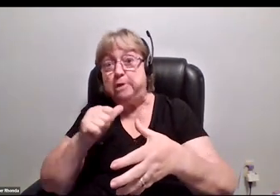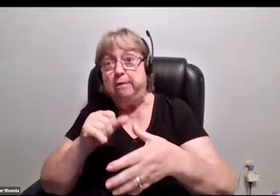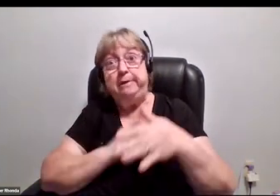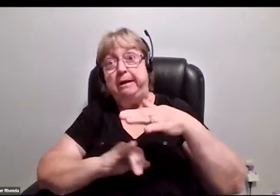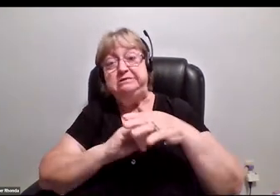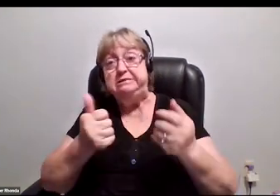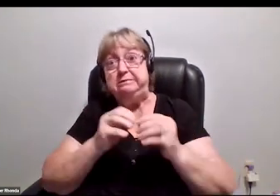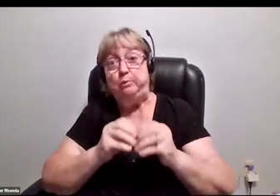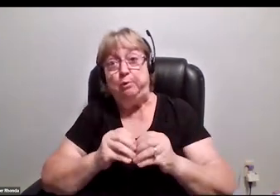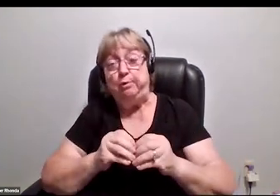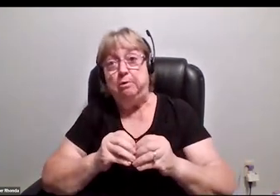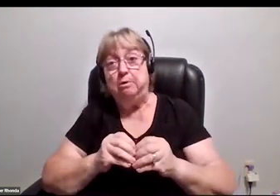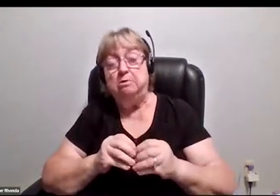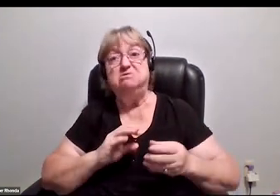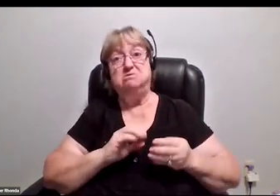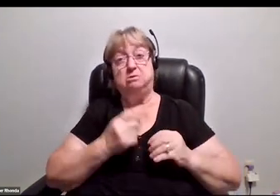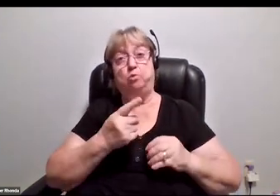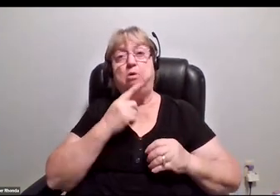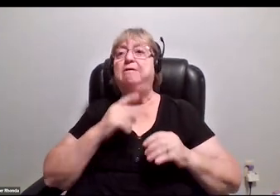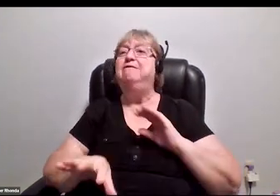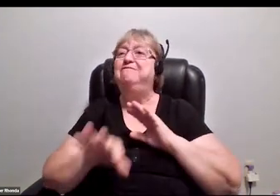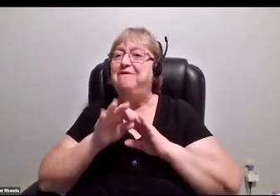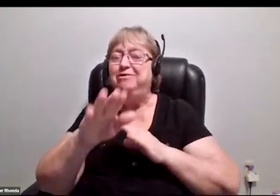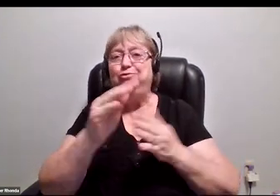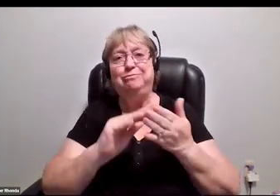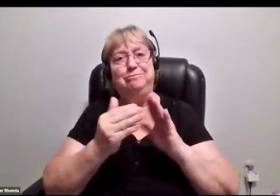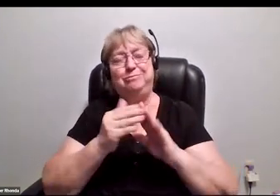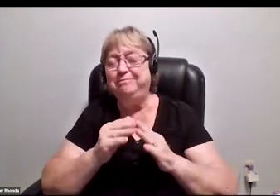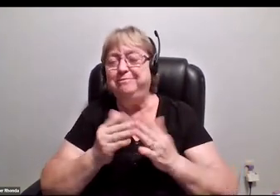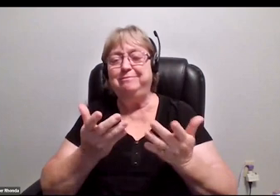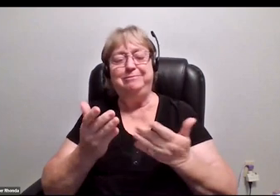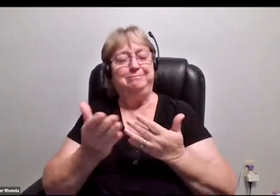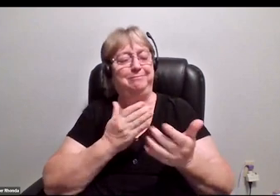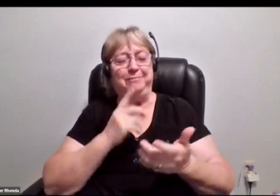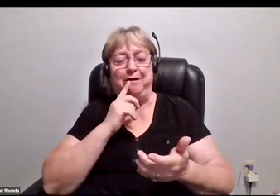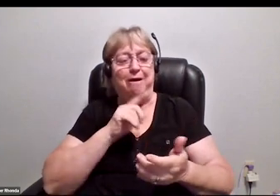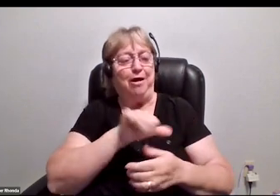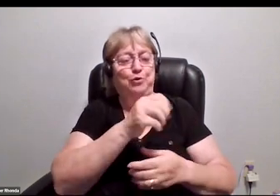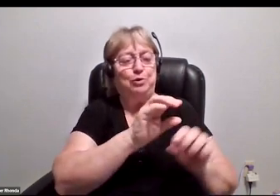I say number one, find community, whether it be through other organizations, whether it be through just going on the internet